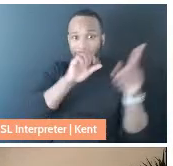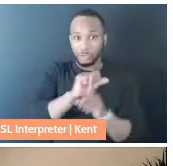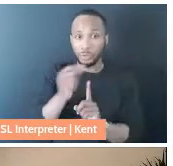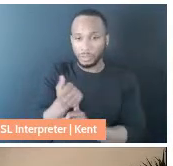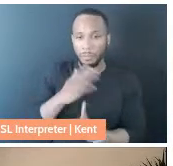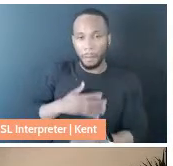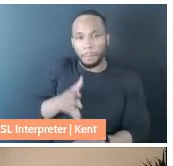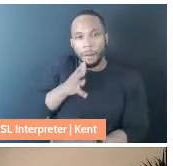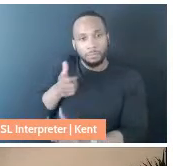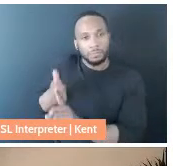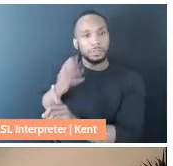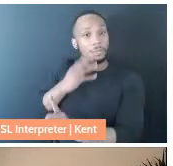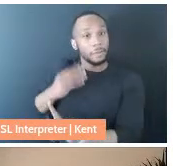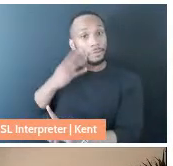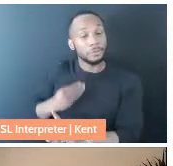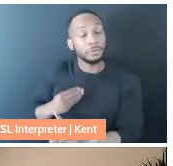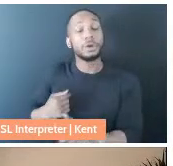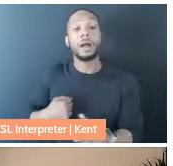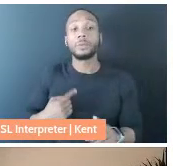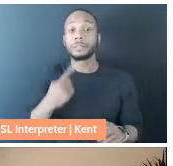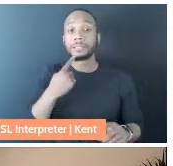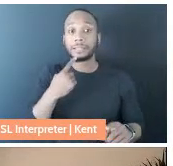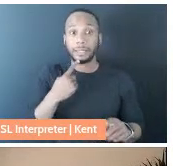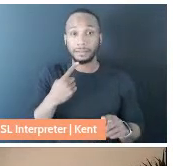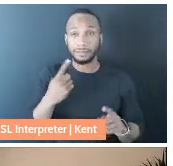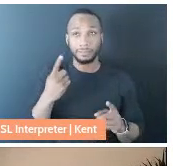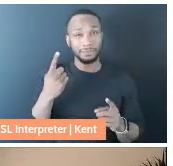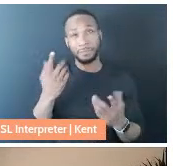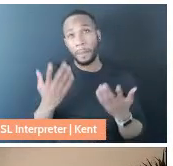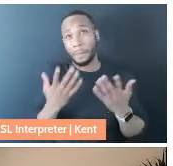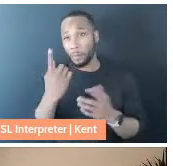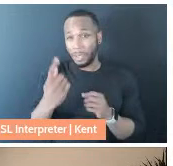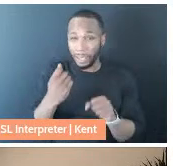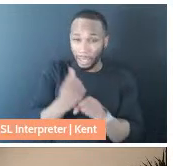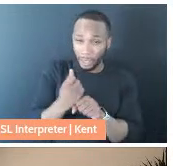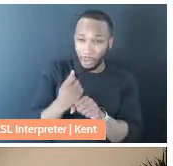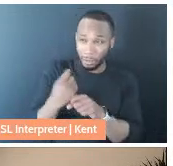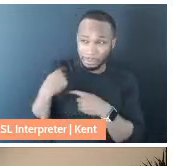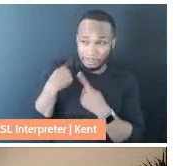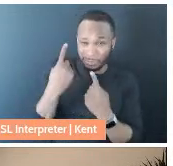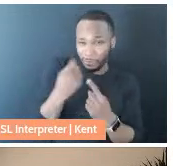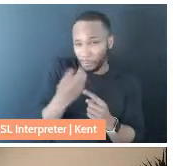And so I would say in this past maybe year and a few months that I've been in this situation,